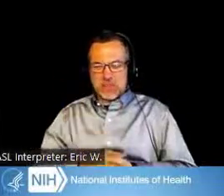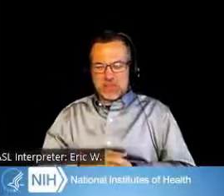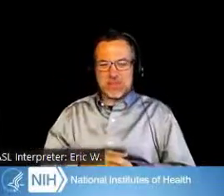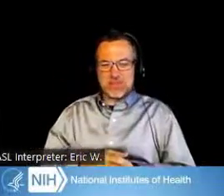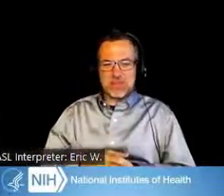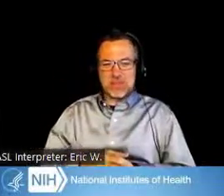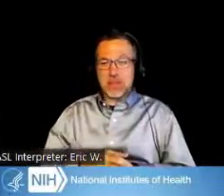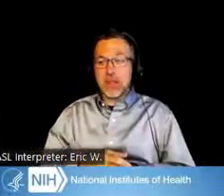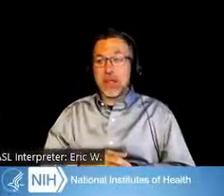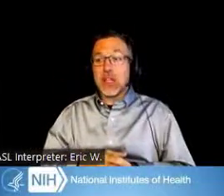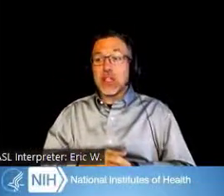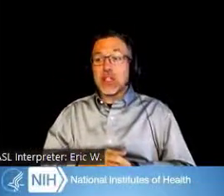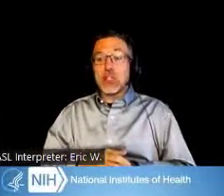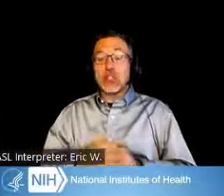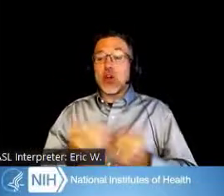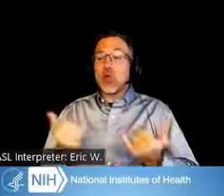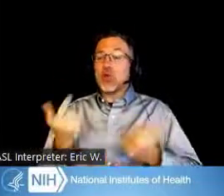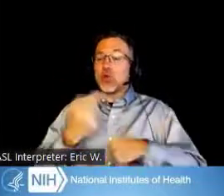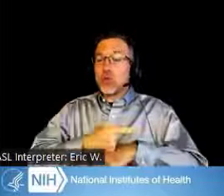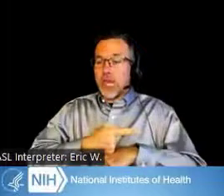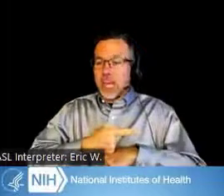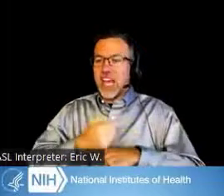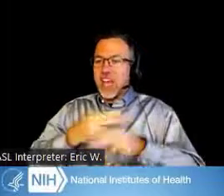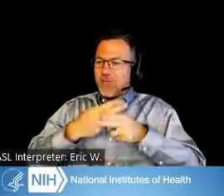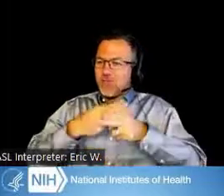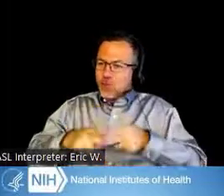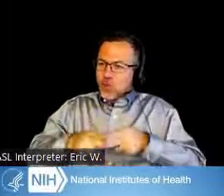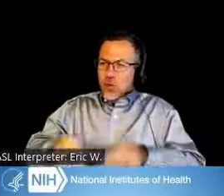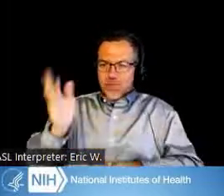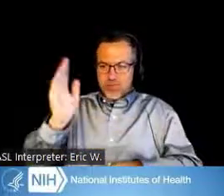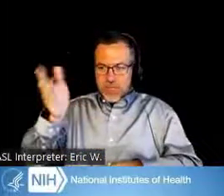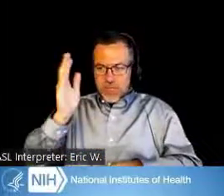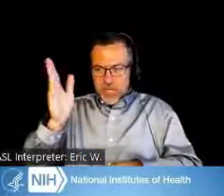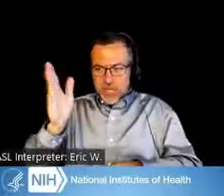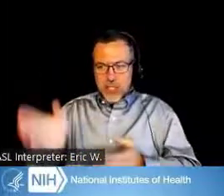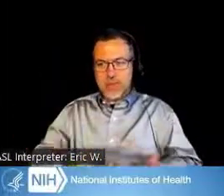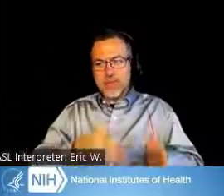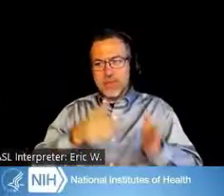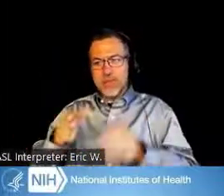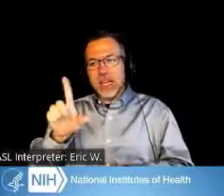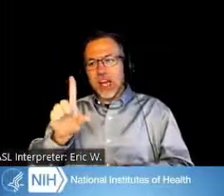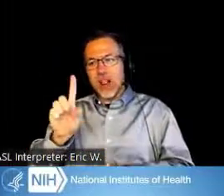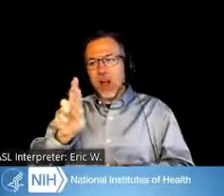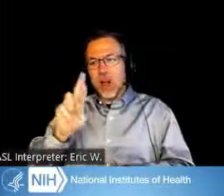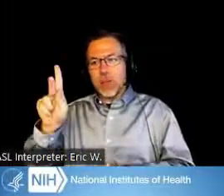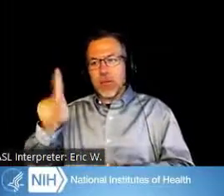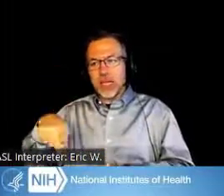So for the format for today will include a short presentation, followed by an LRP Ambassador point-of-view discussion.